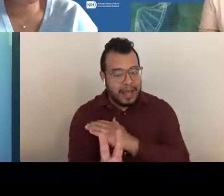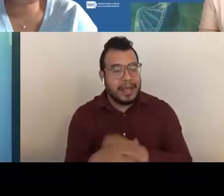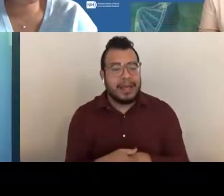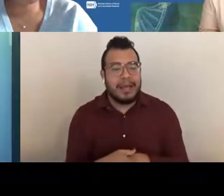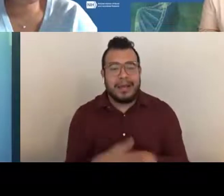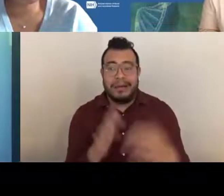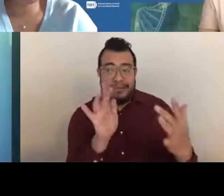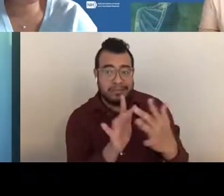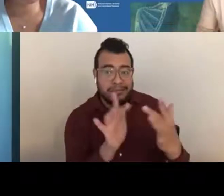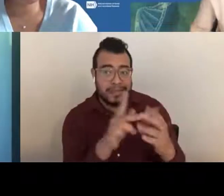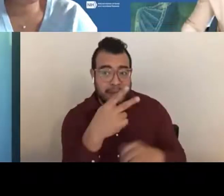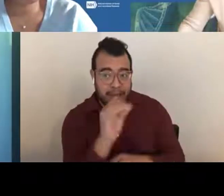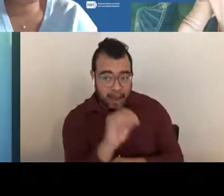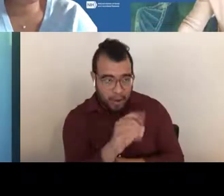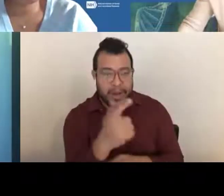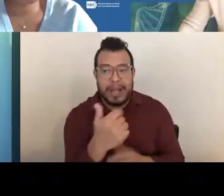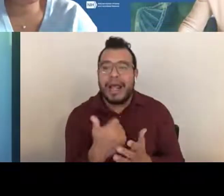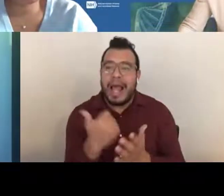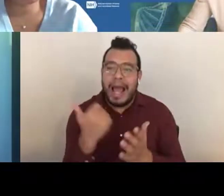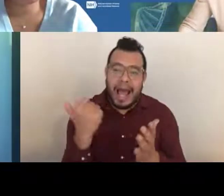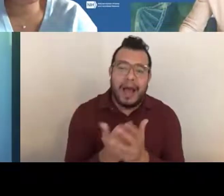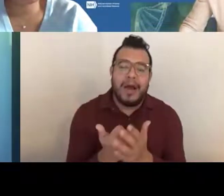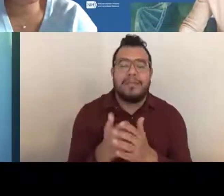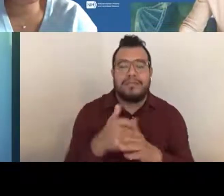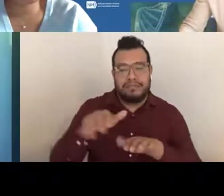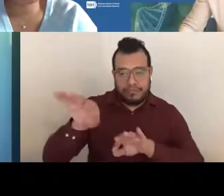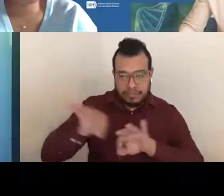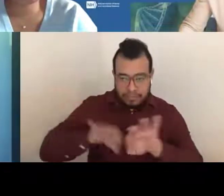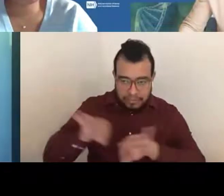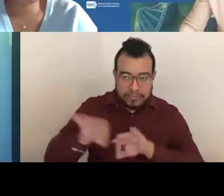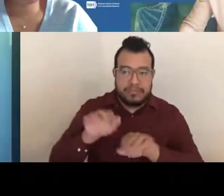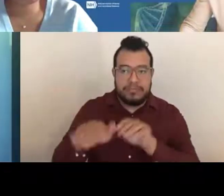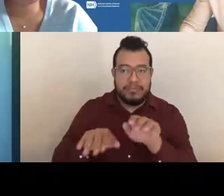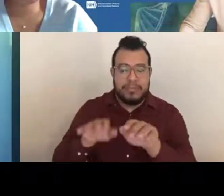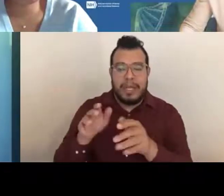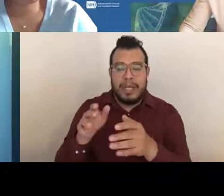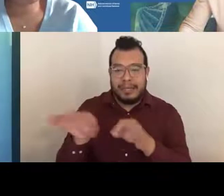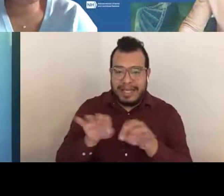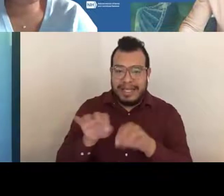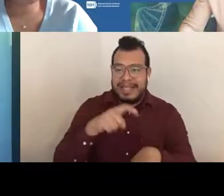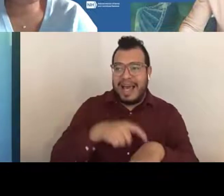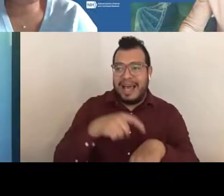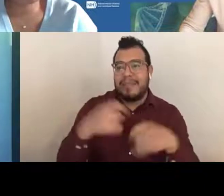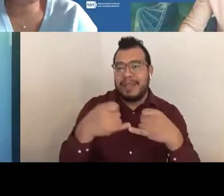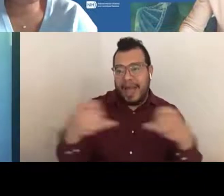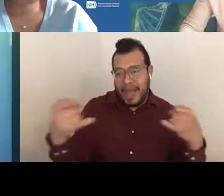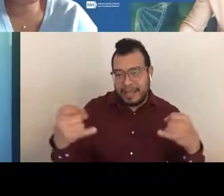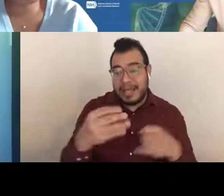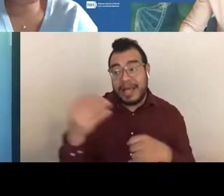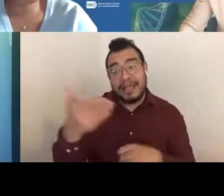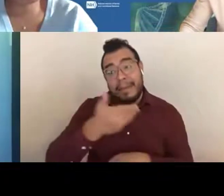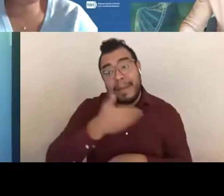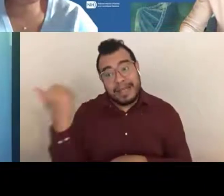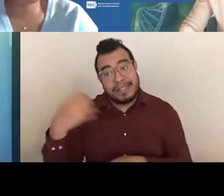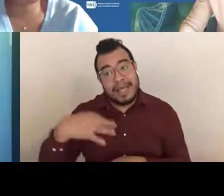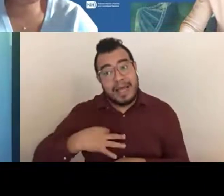and they can help walk you through those timelines and the best application dates to submit.